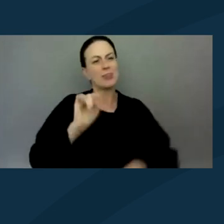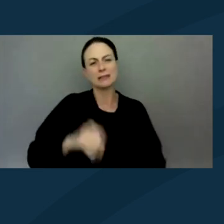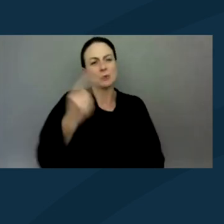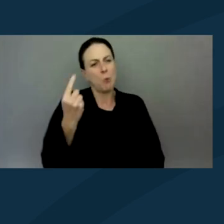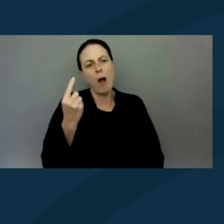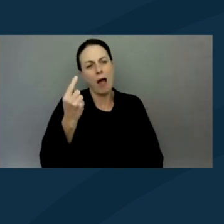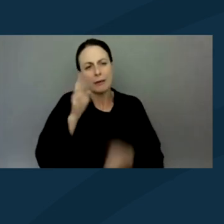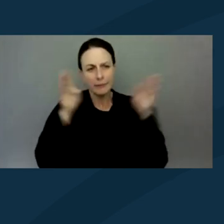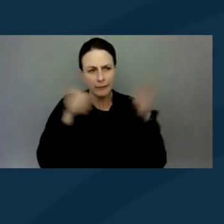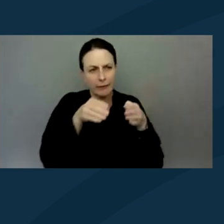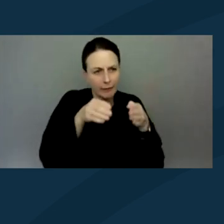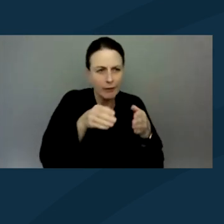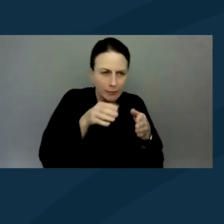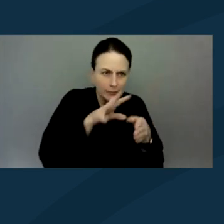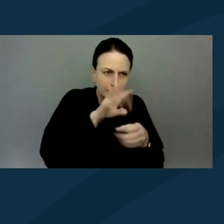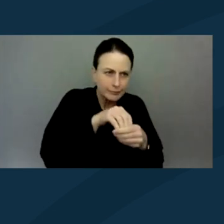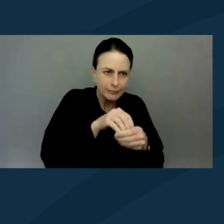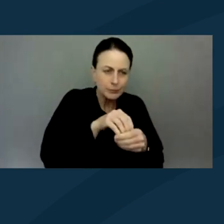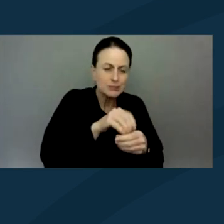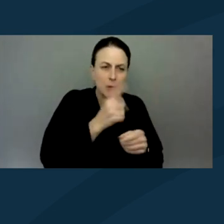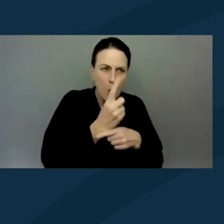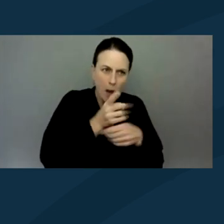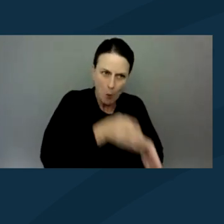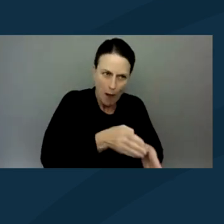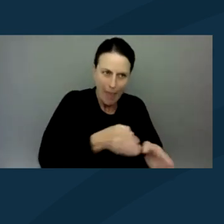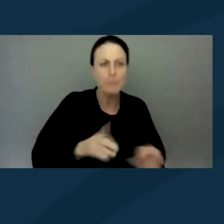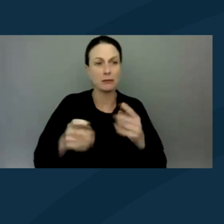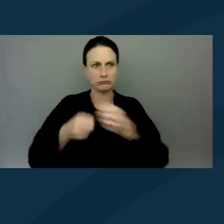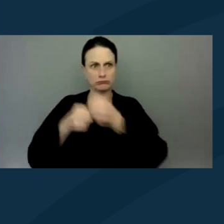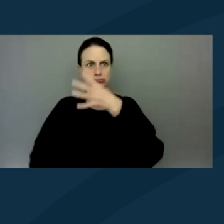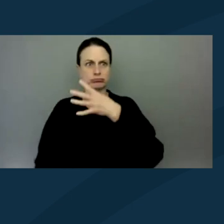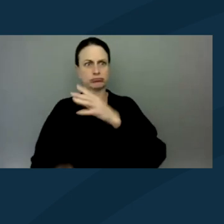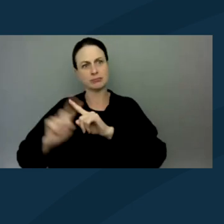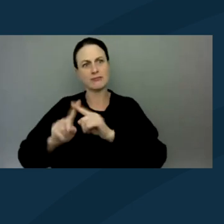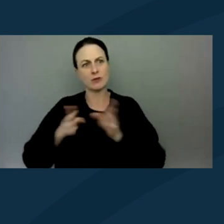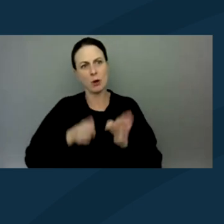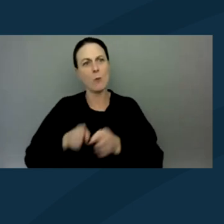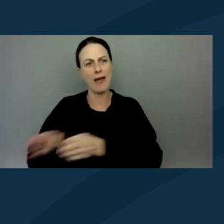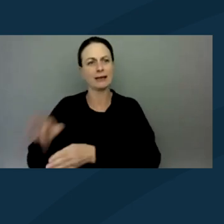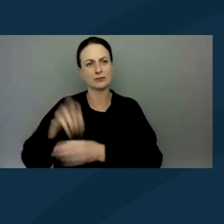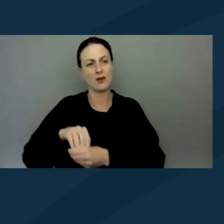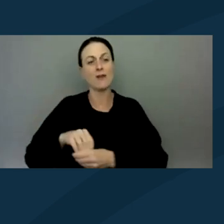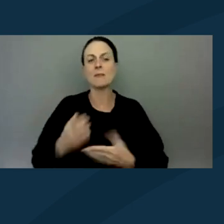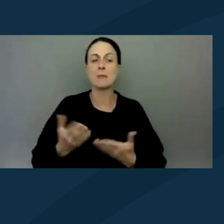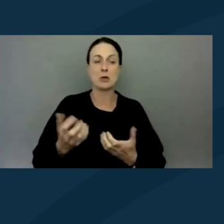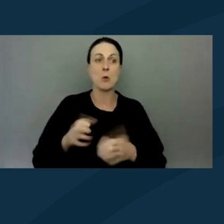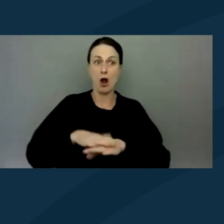of looking at participating in protest. But there's a million other different ways that maybe you wanna be on the streets, maybe you don't,.